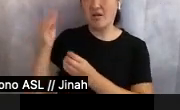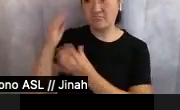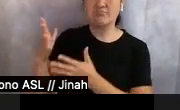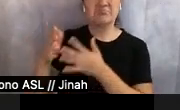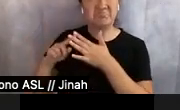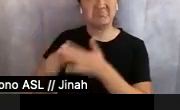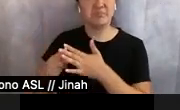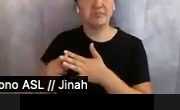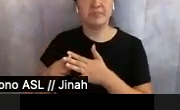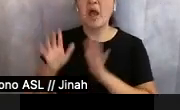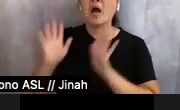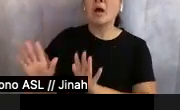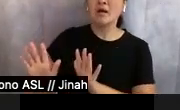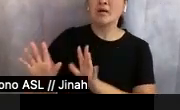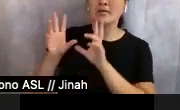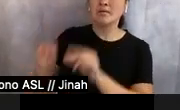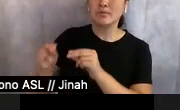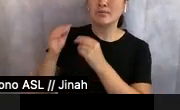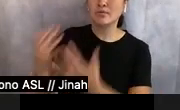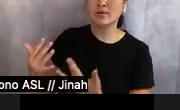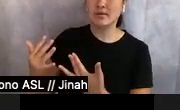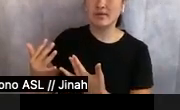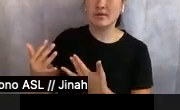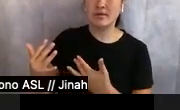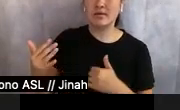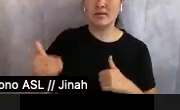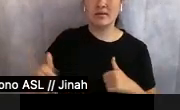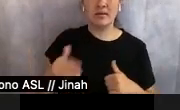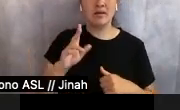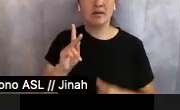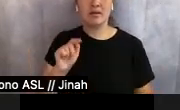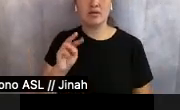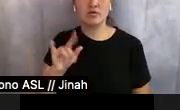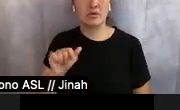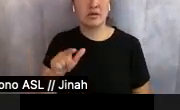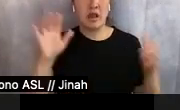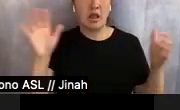"No, wait—" Instinctively, Katrina's hands leapt into motion, but the music kept coming,